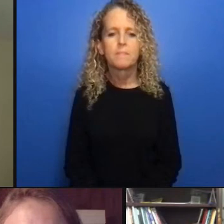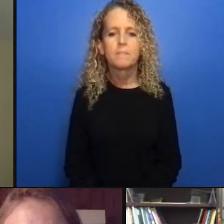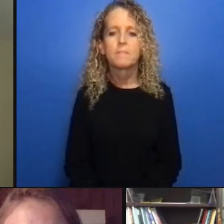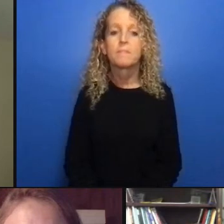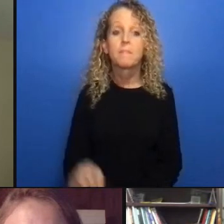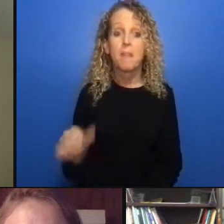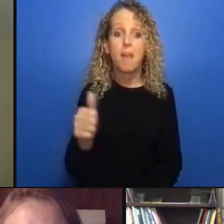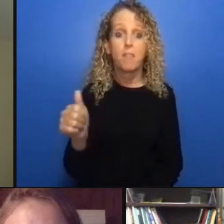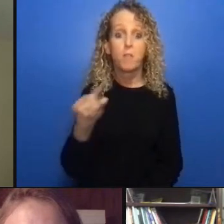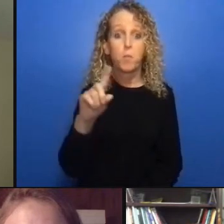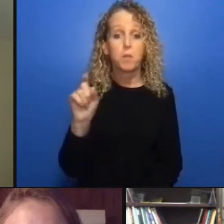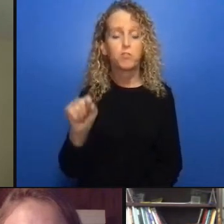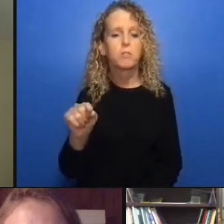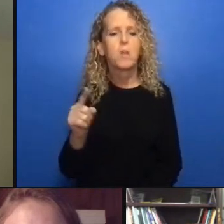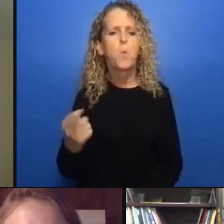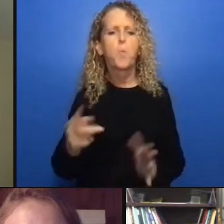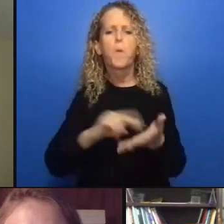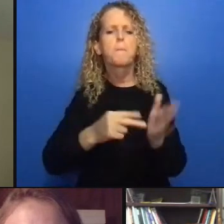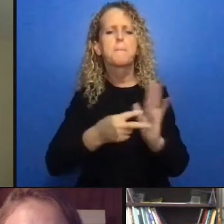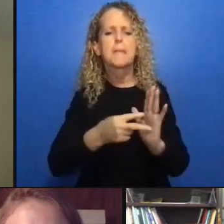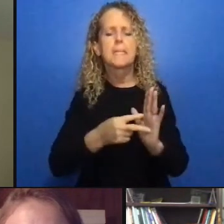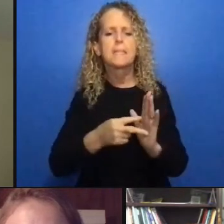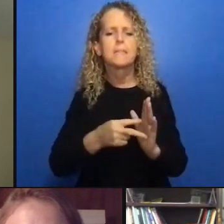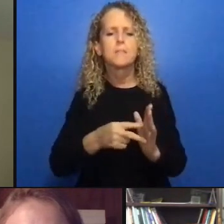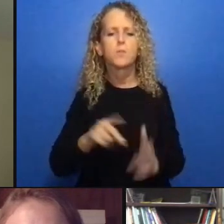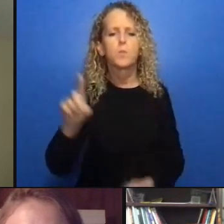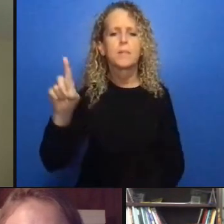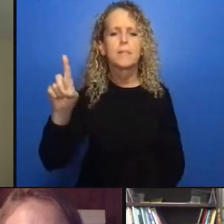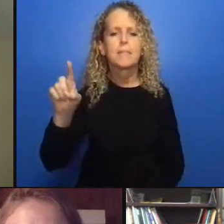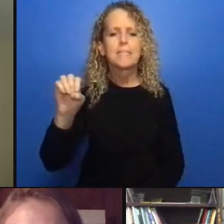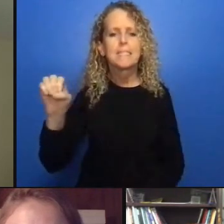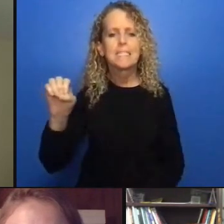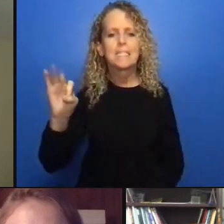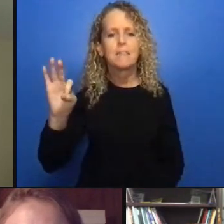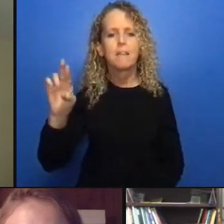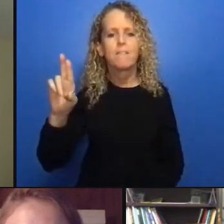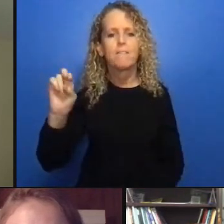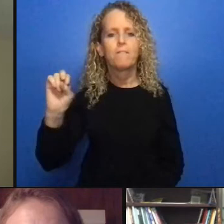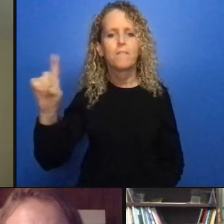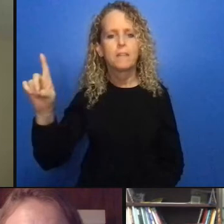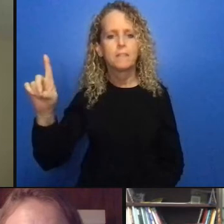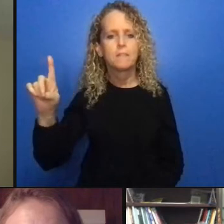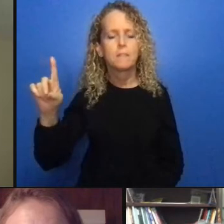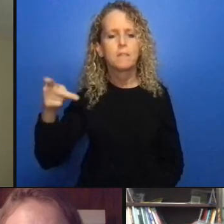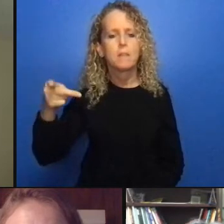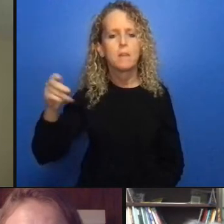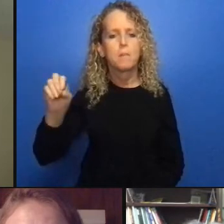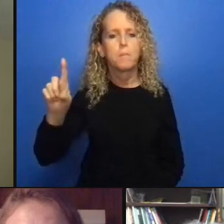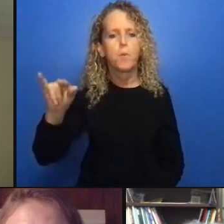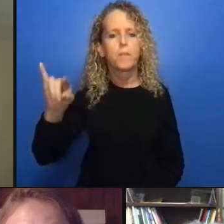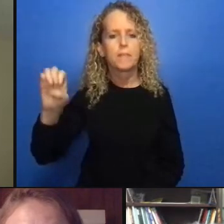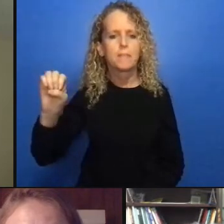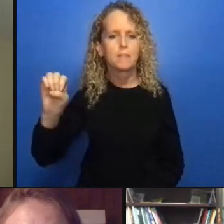services that allow everybody to participate we need to be thinking all the time about language